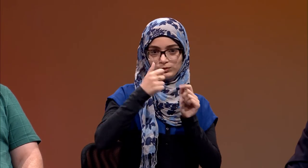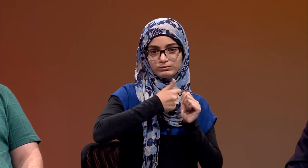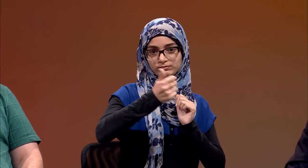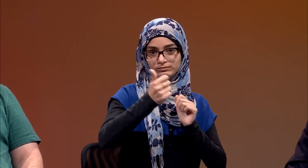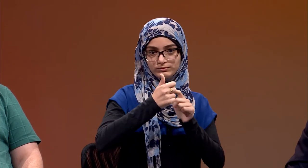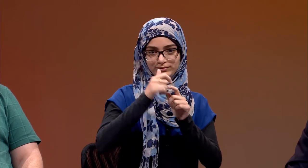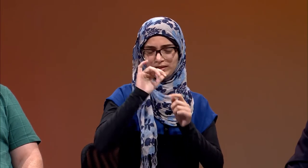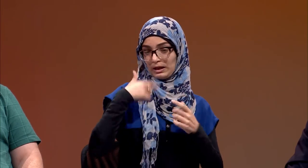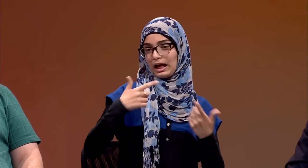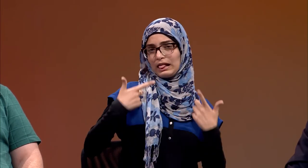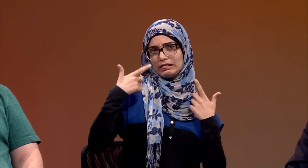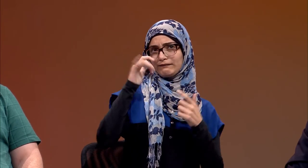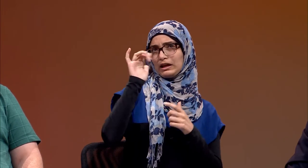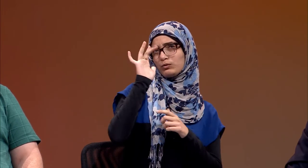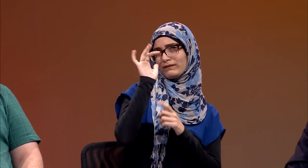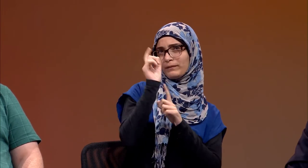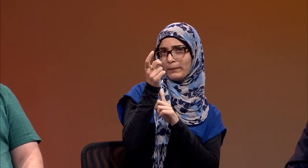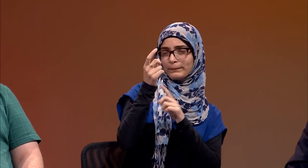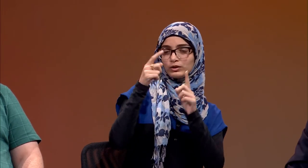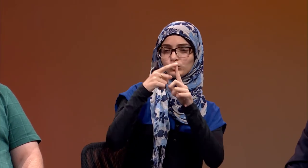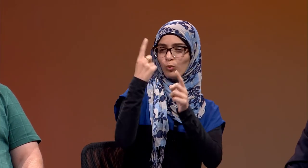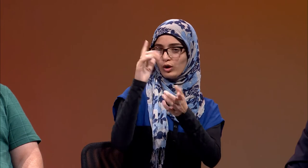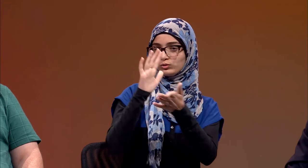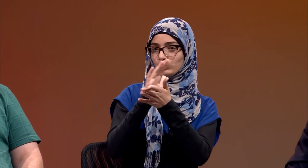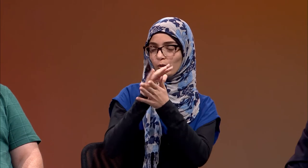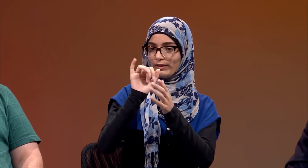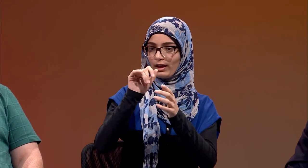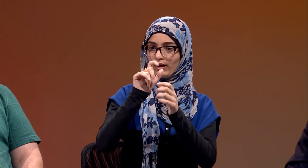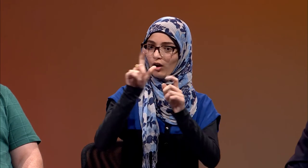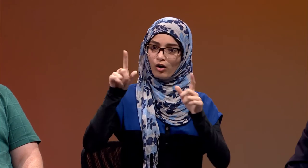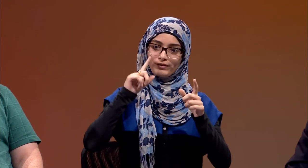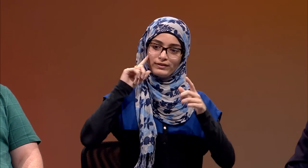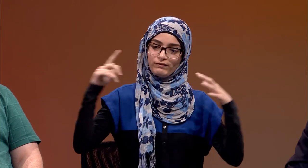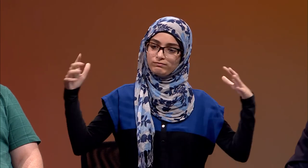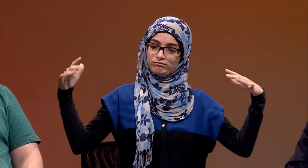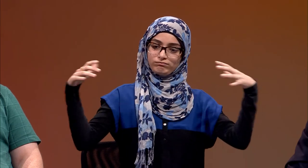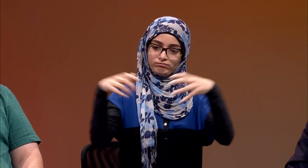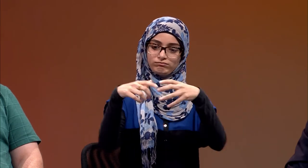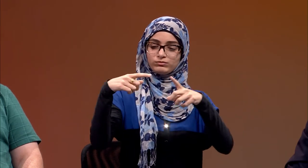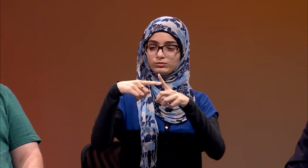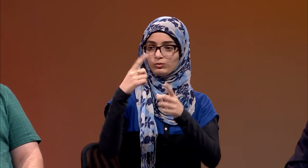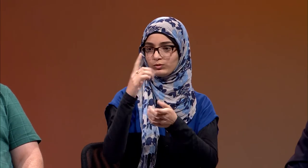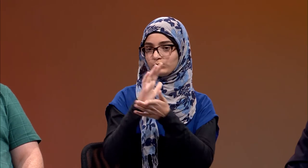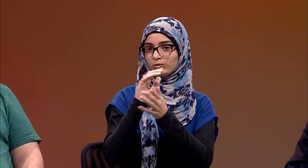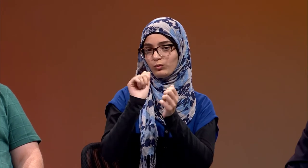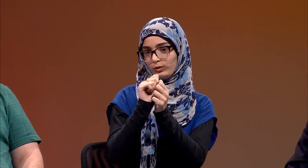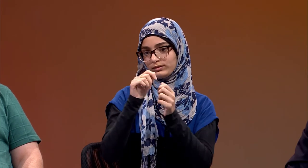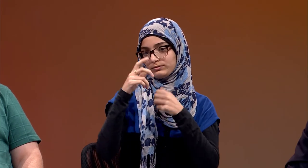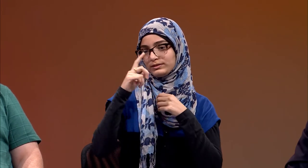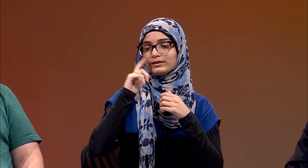I lived about 25 minutes from school, so all the deaf would be bused to one location